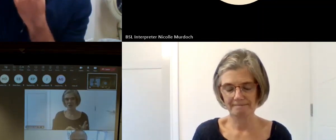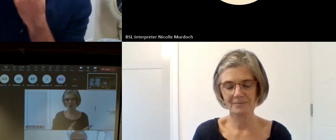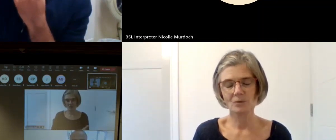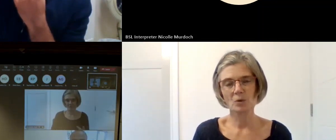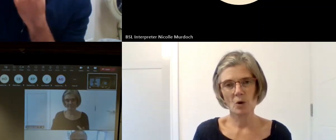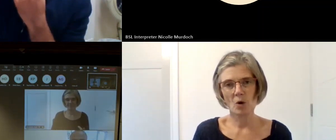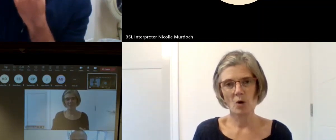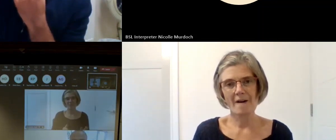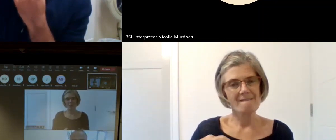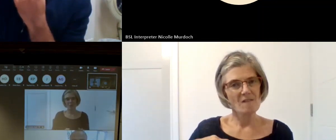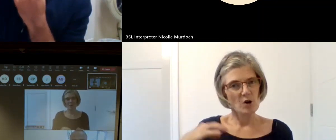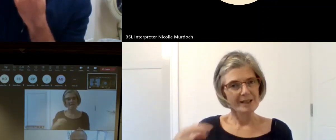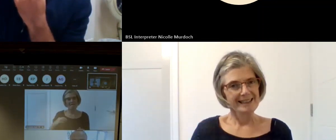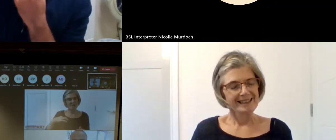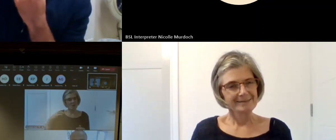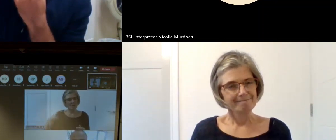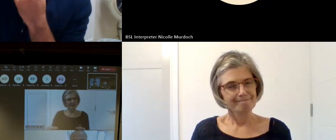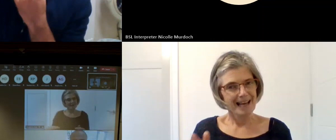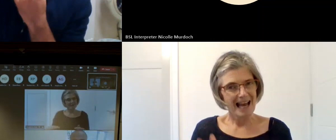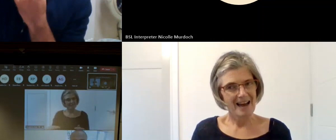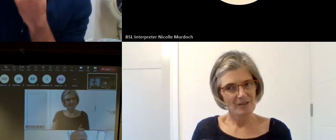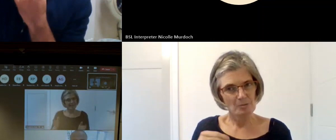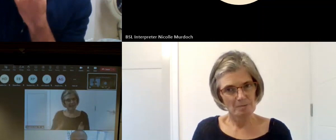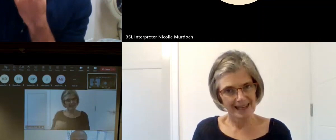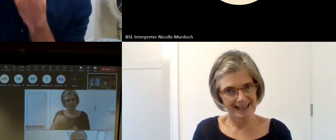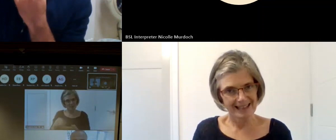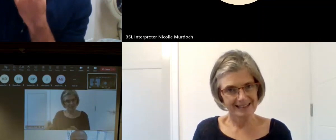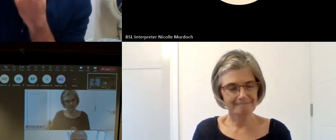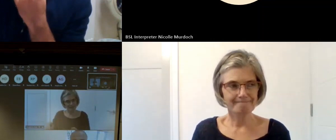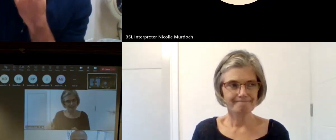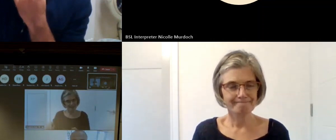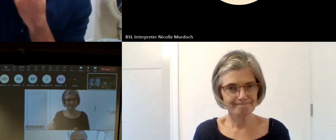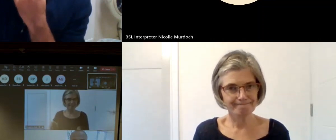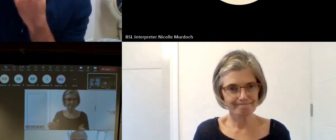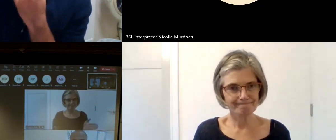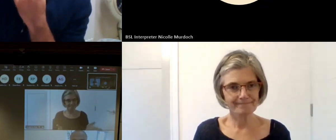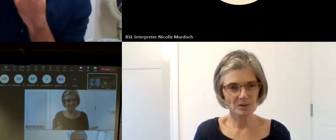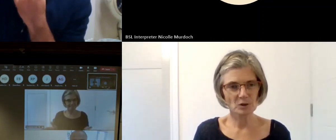the time and makes the distinction really clear for us and but that also it doesn't mean to say